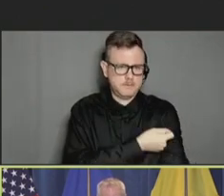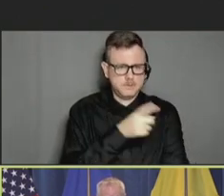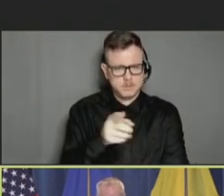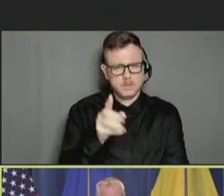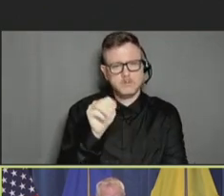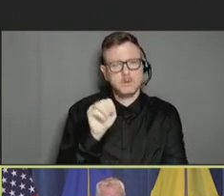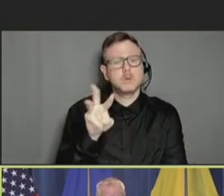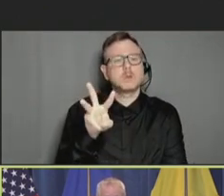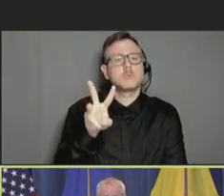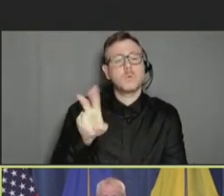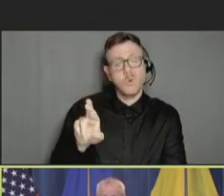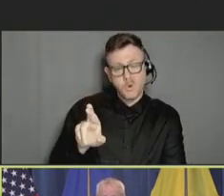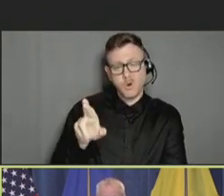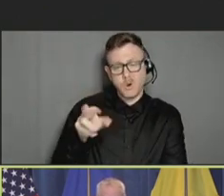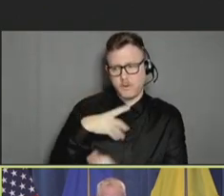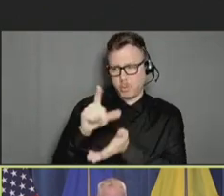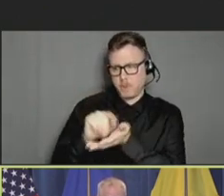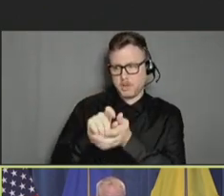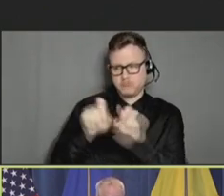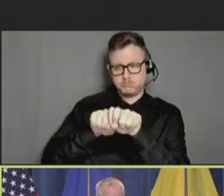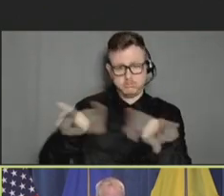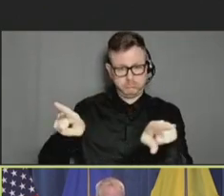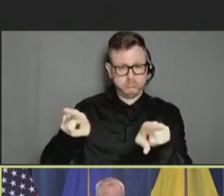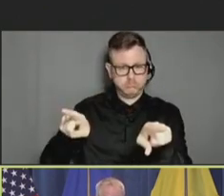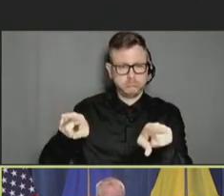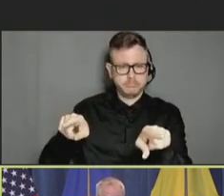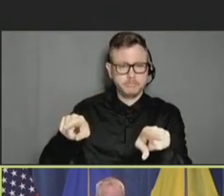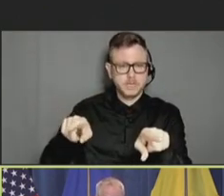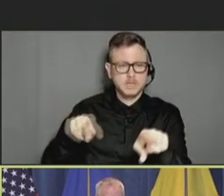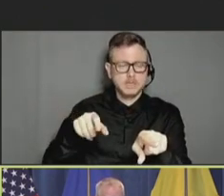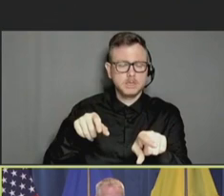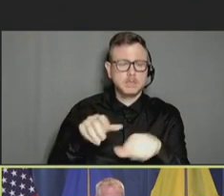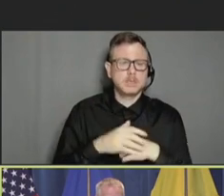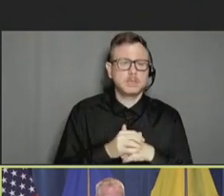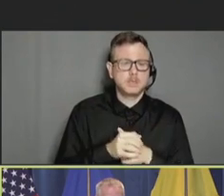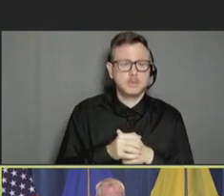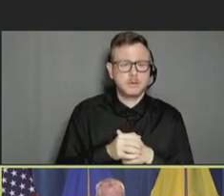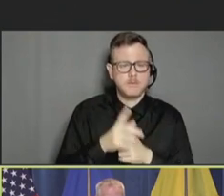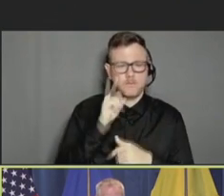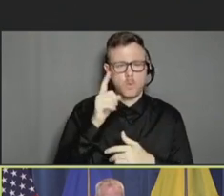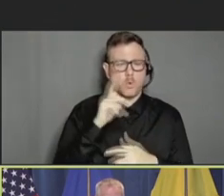publications to get that information out to the public.